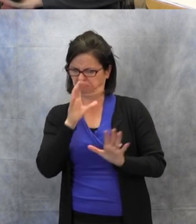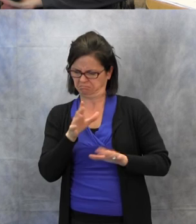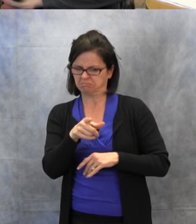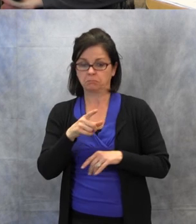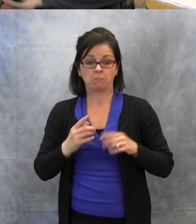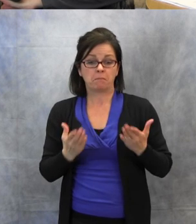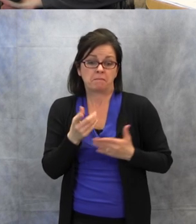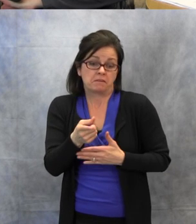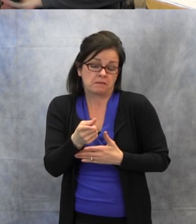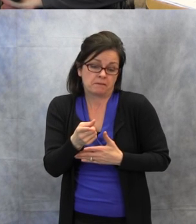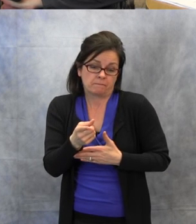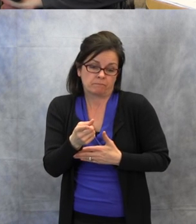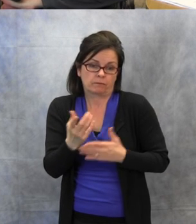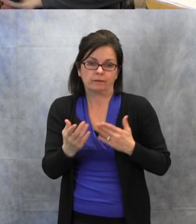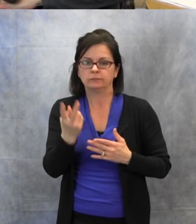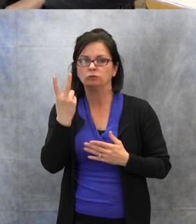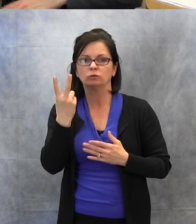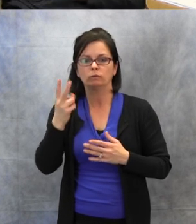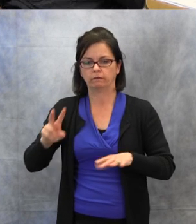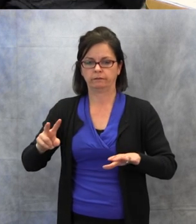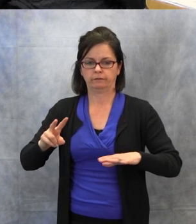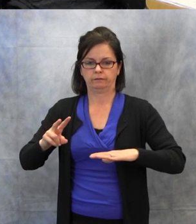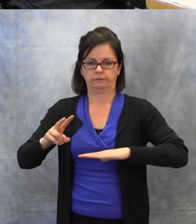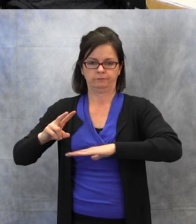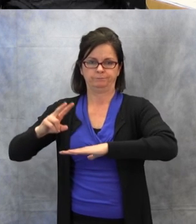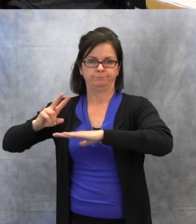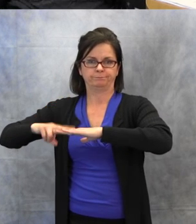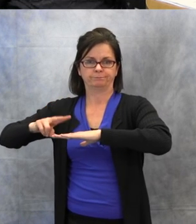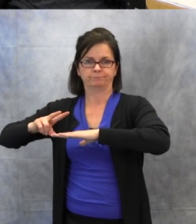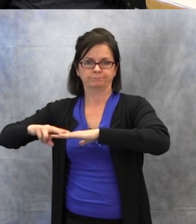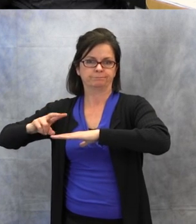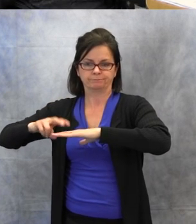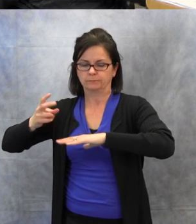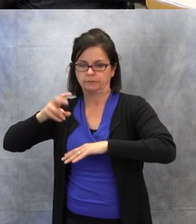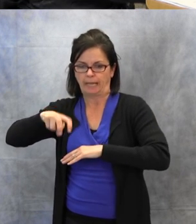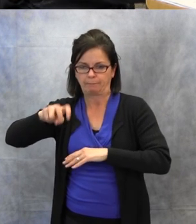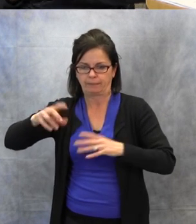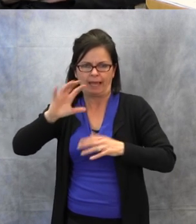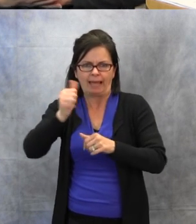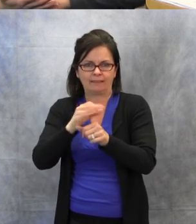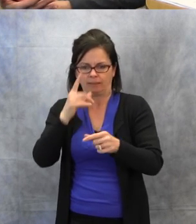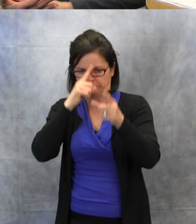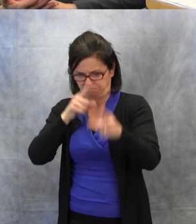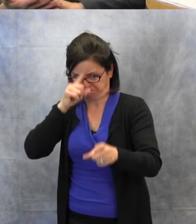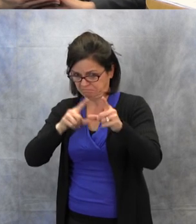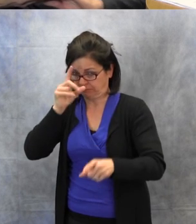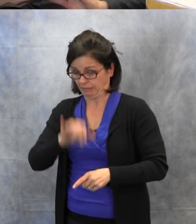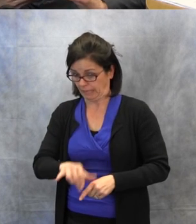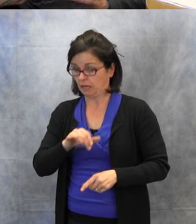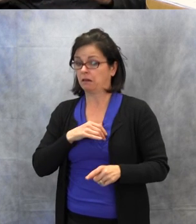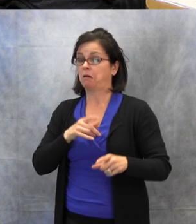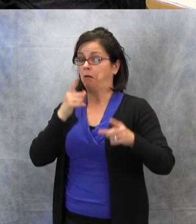with two fingers, tapping their cheek. It can be anything you set up. Then that's a clue and it empowers